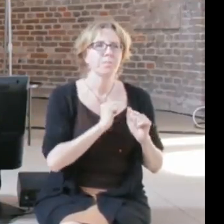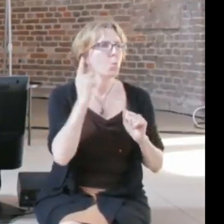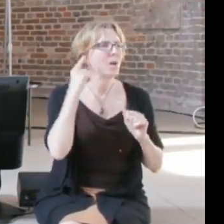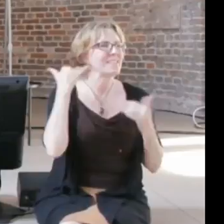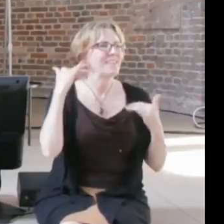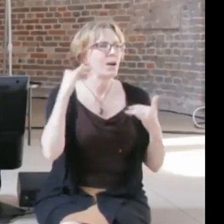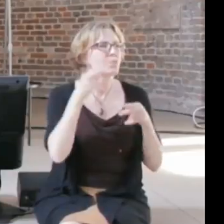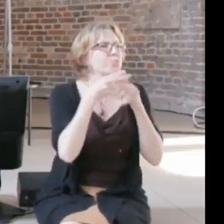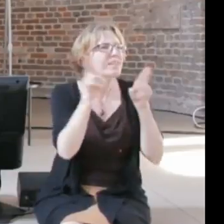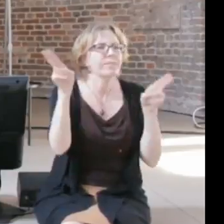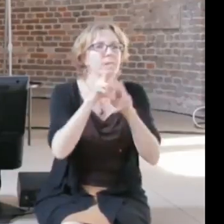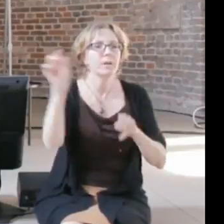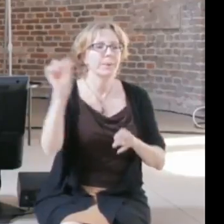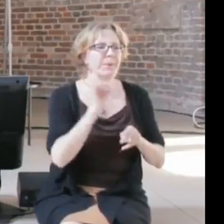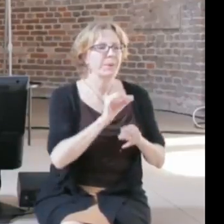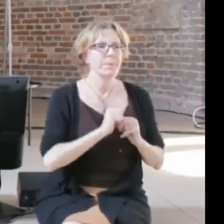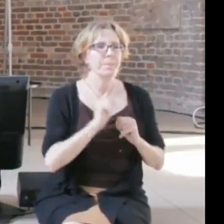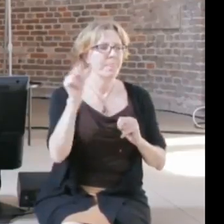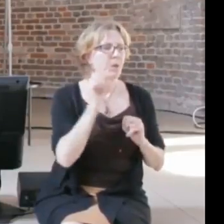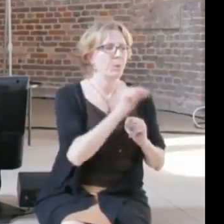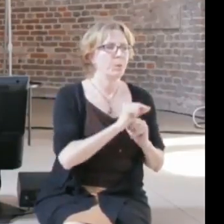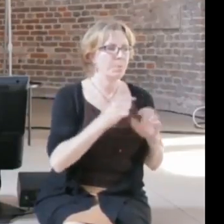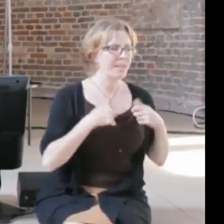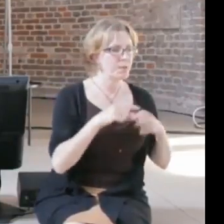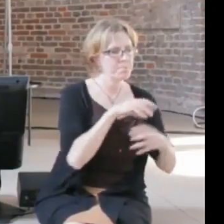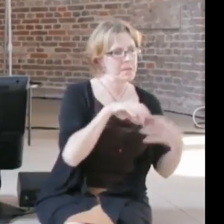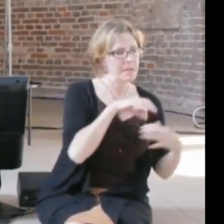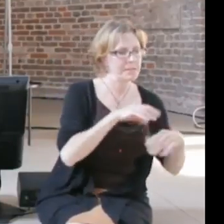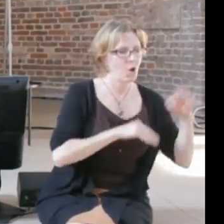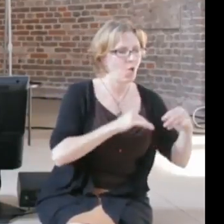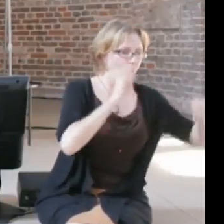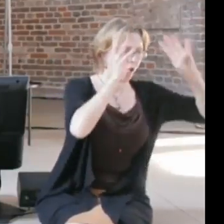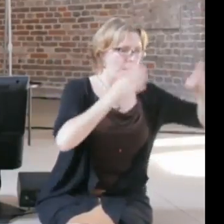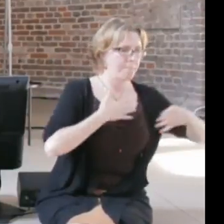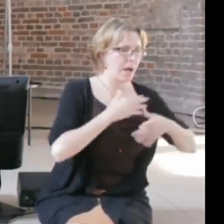and use that in your own work and make something new out of it, under US copyright law they